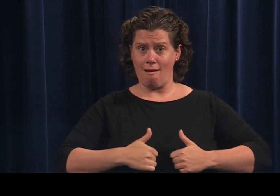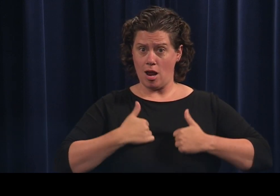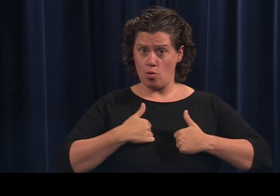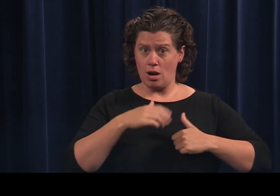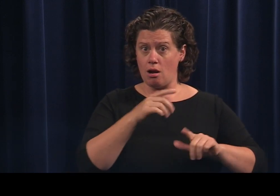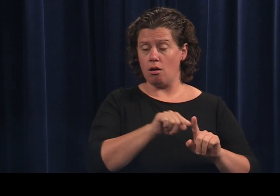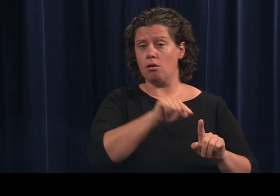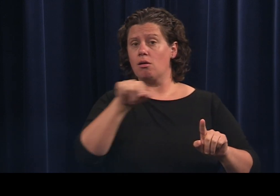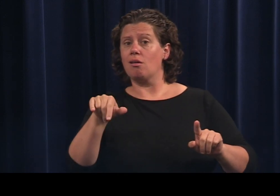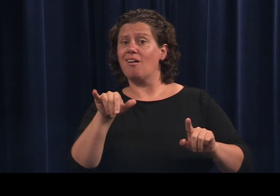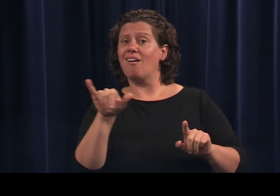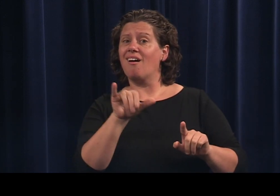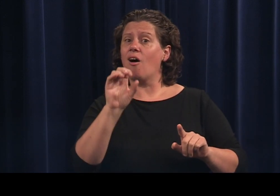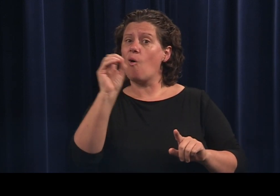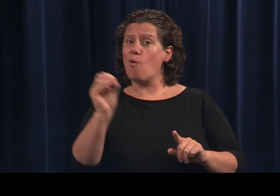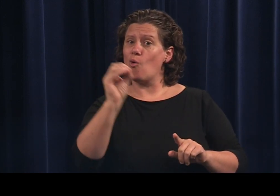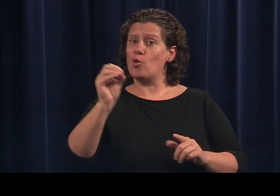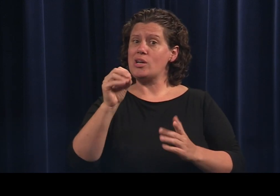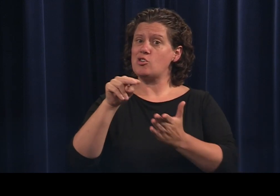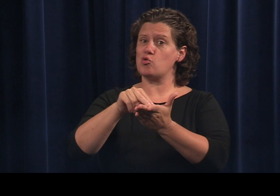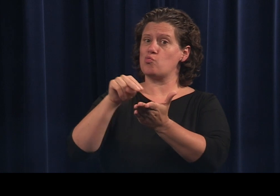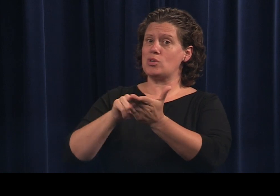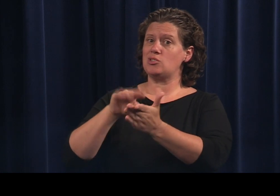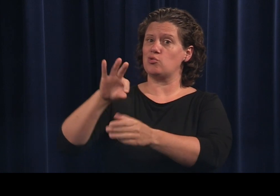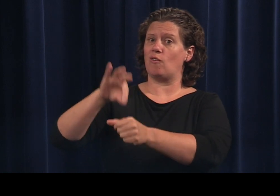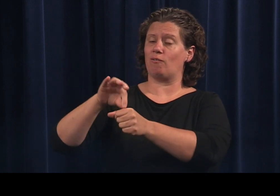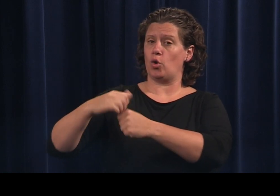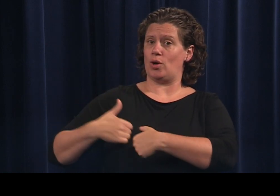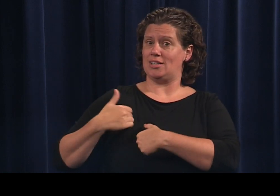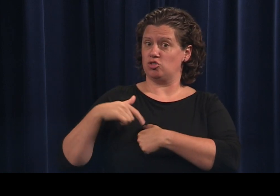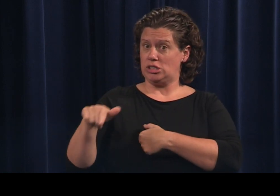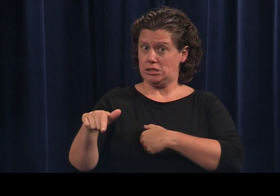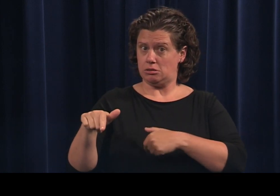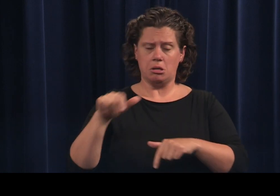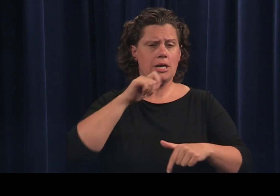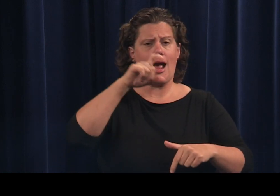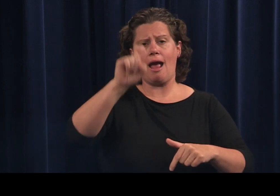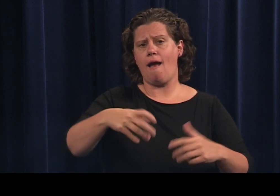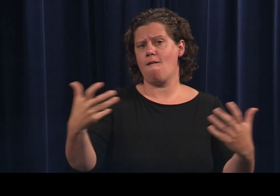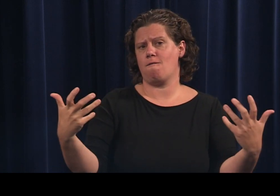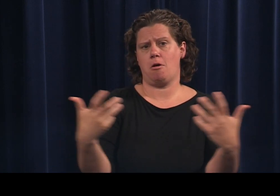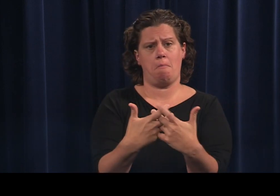registered voter address do not have to be the same.